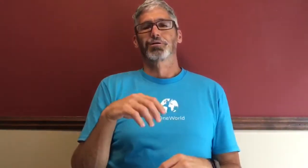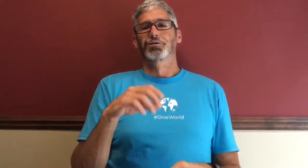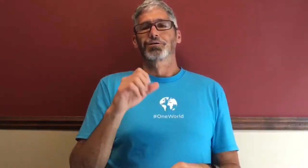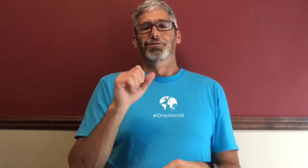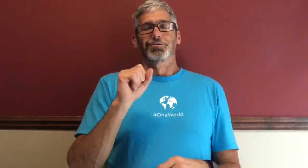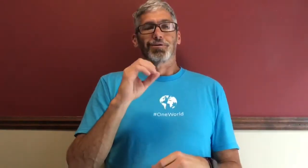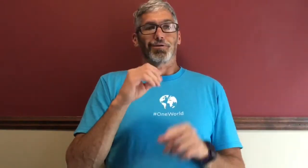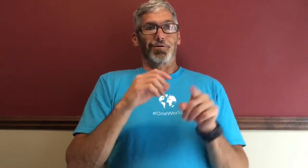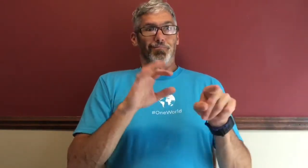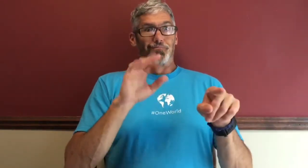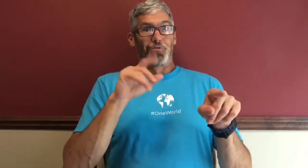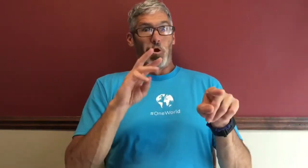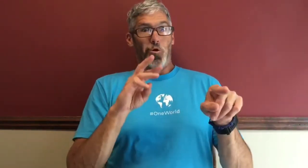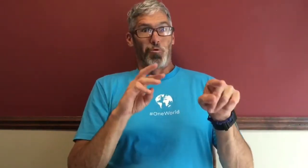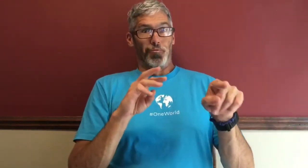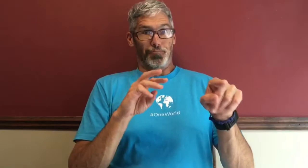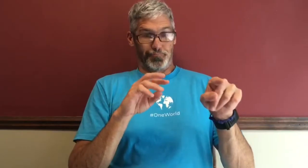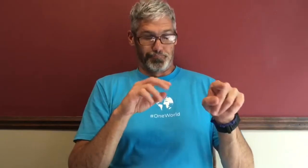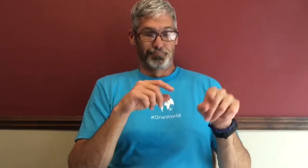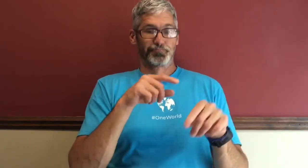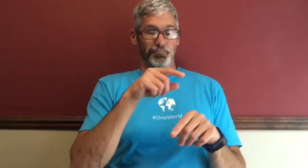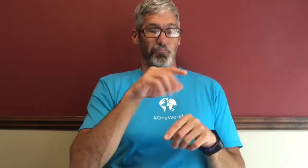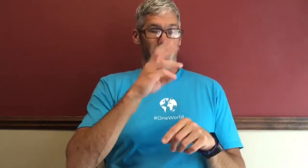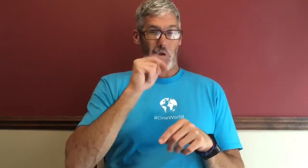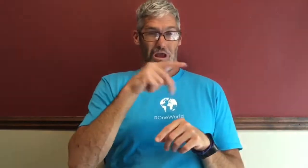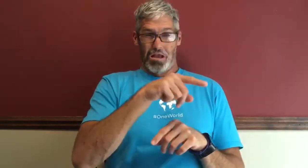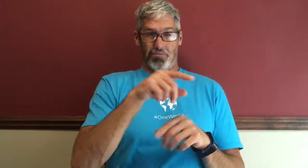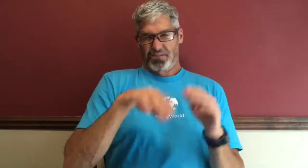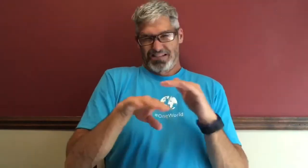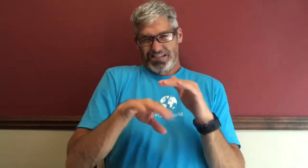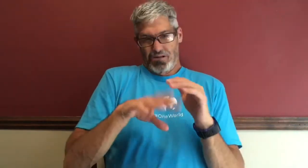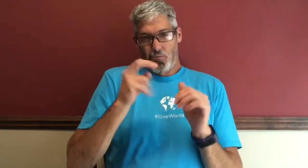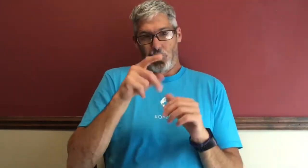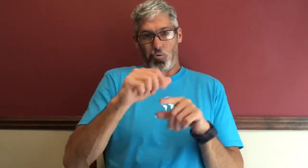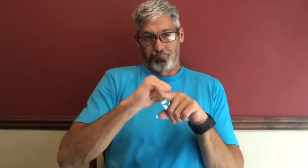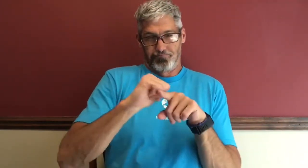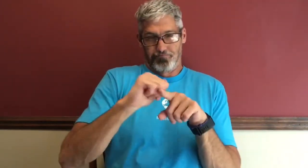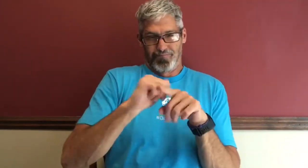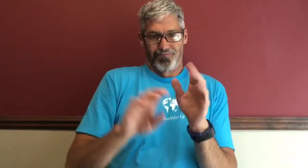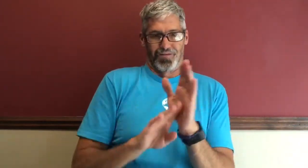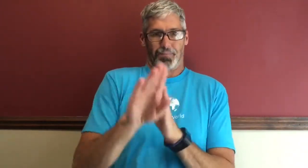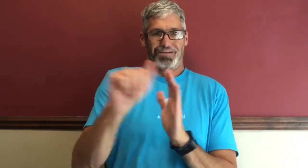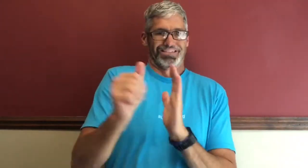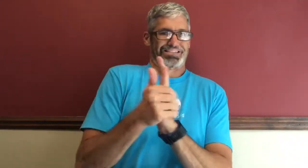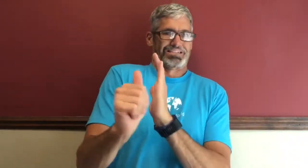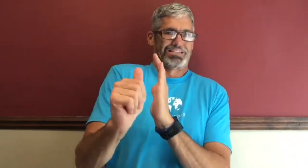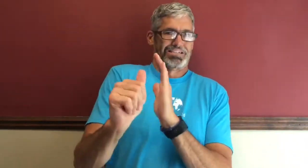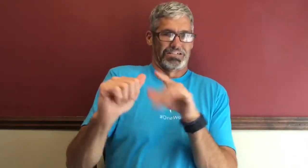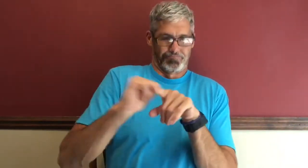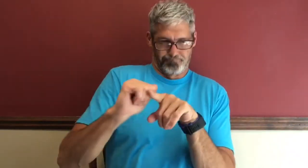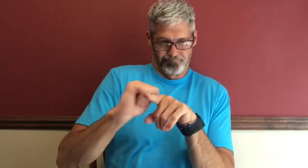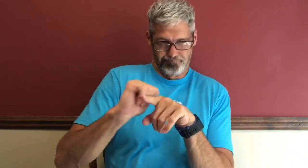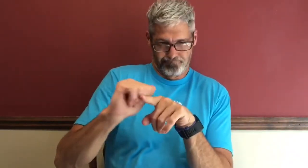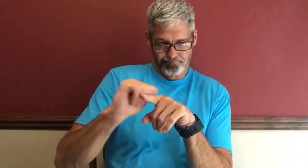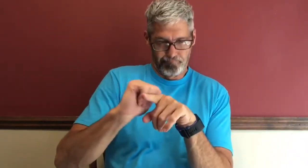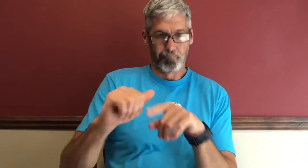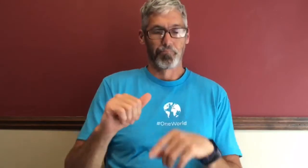So... about Flow... basically when you train and practice and develop a skill